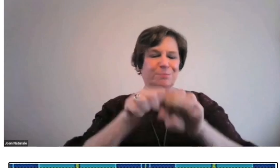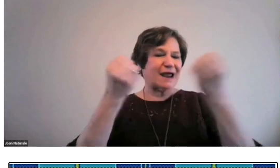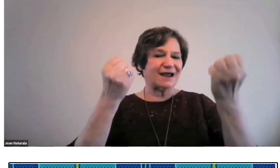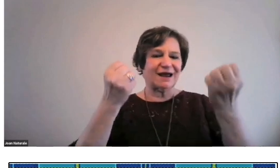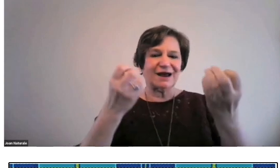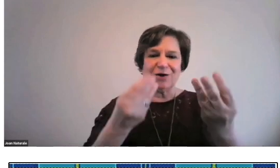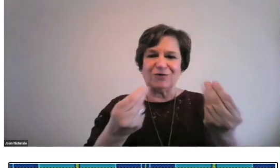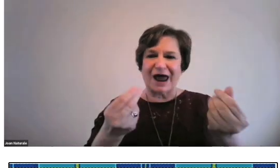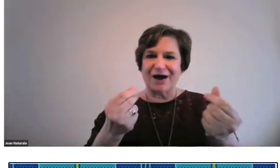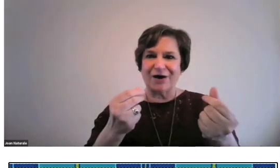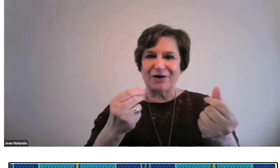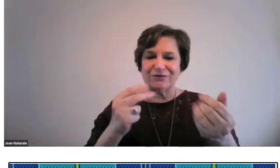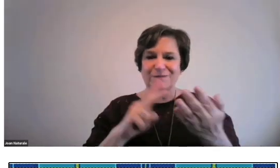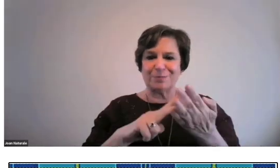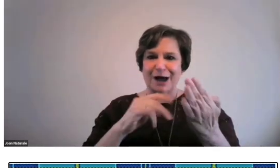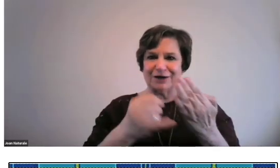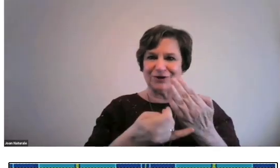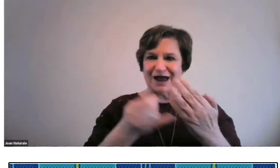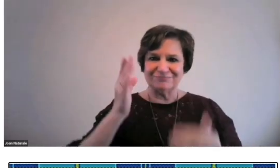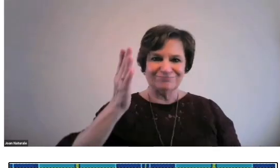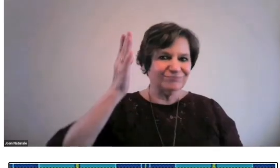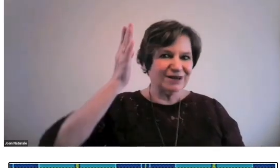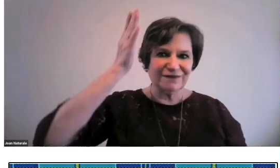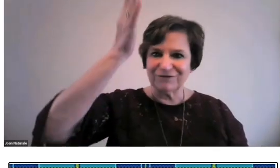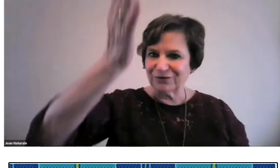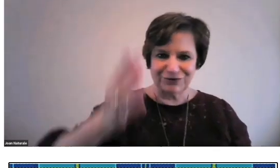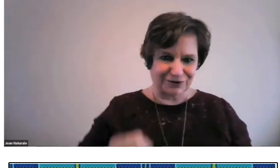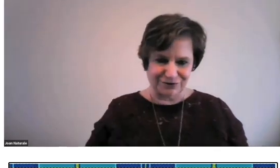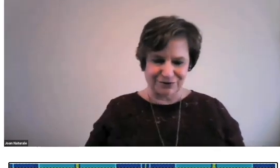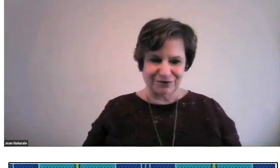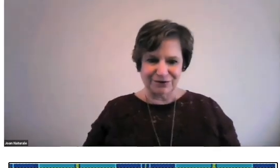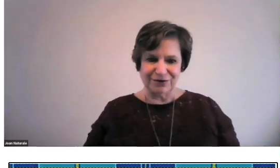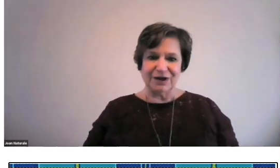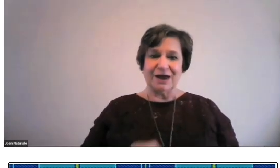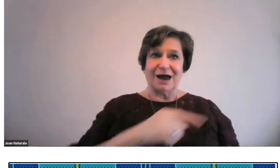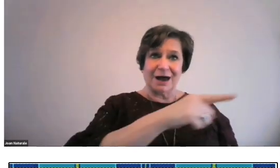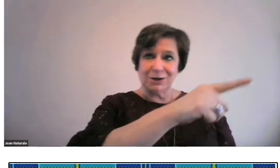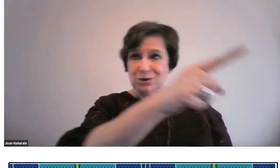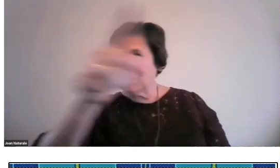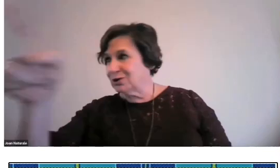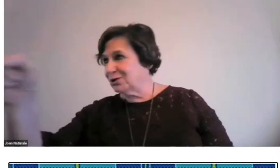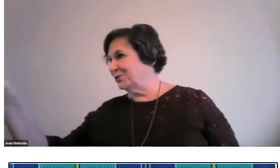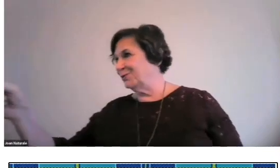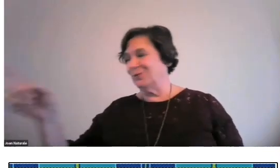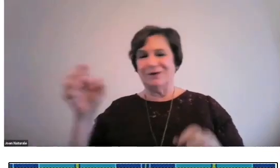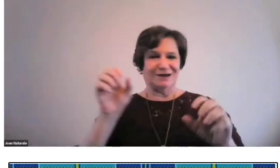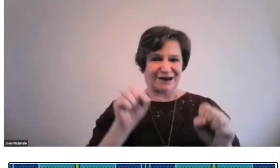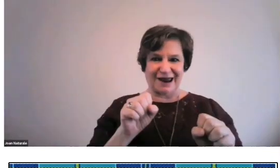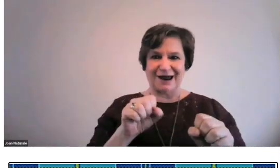There will be more breaking ground projects in the future.